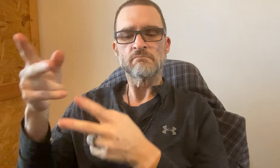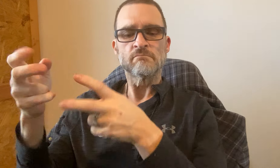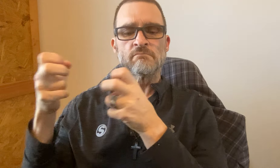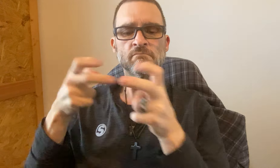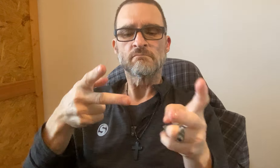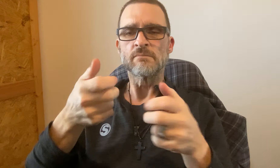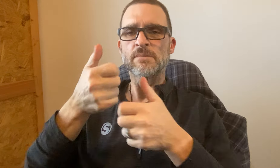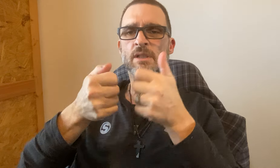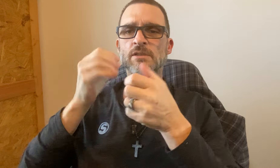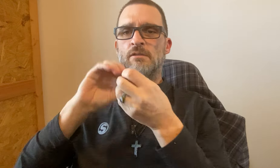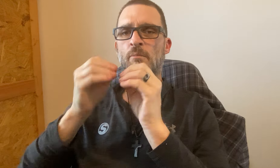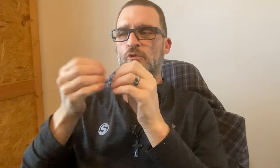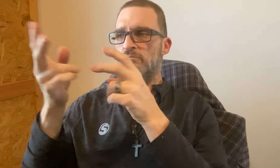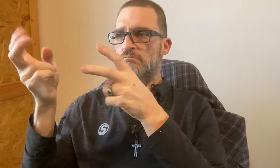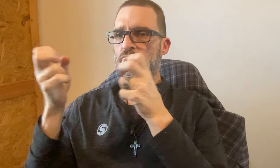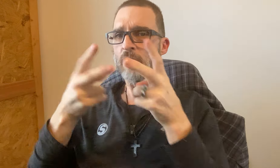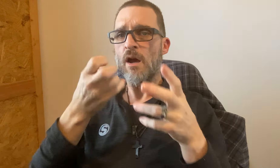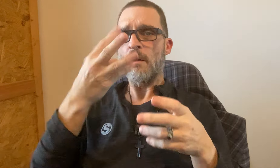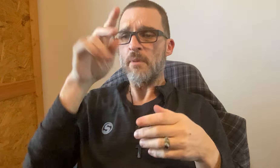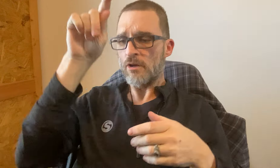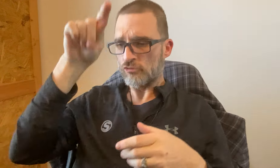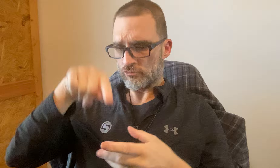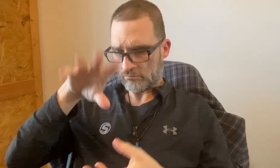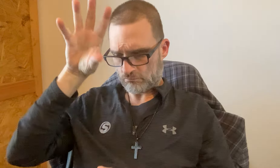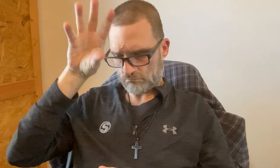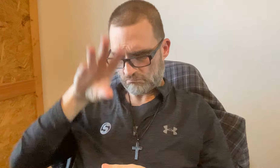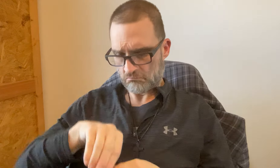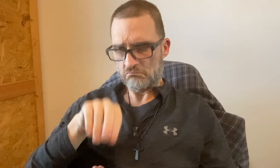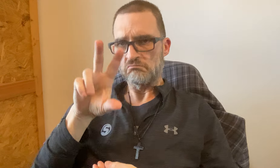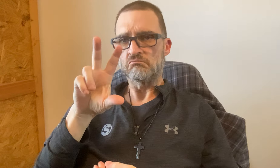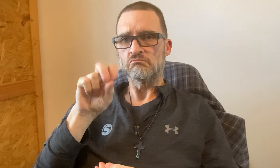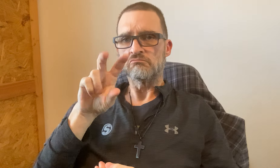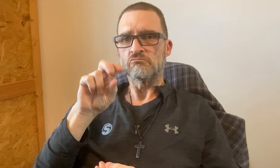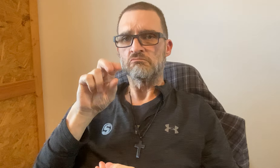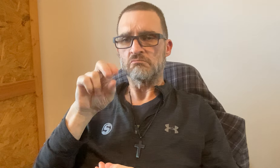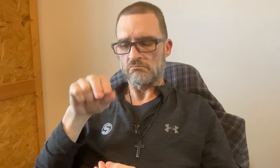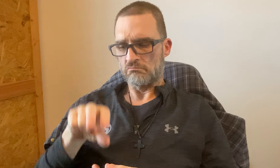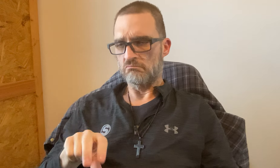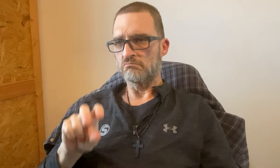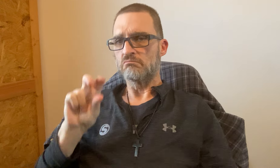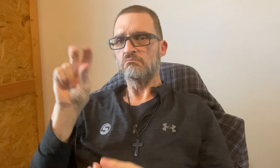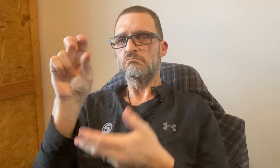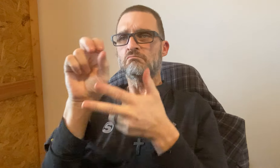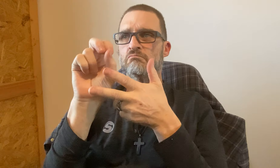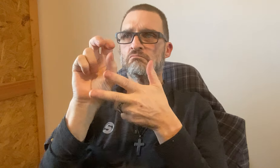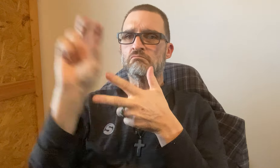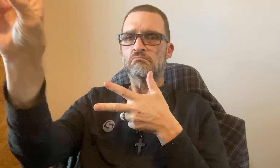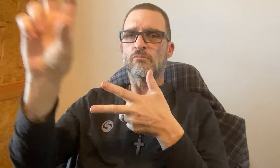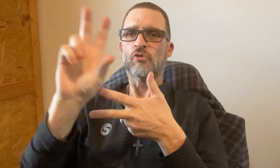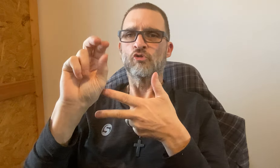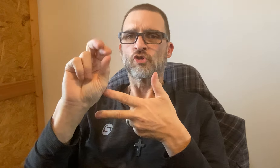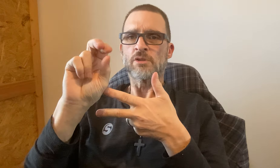click on that and text number - take that and how much the total is (if it's $30)